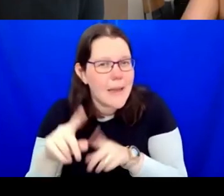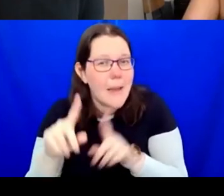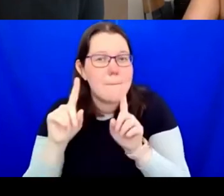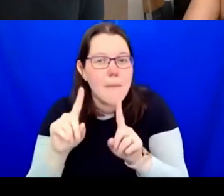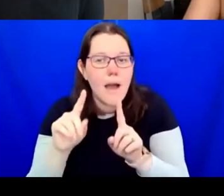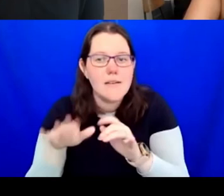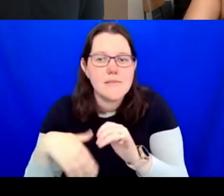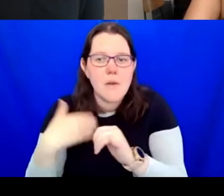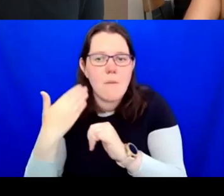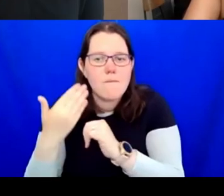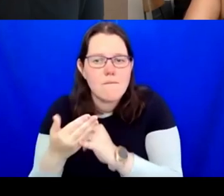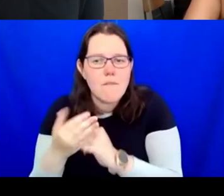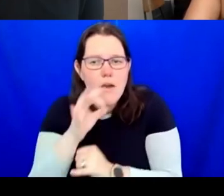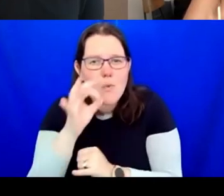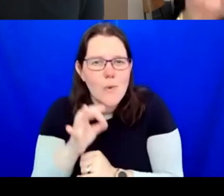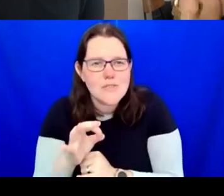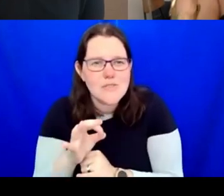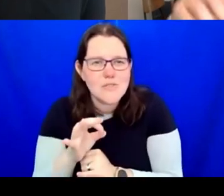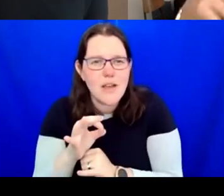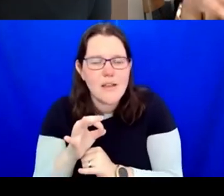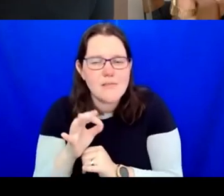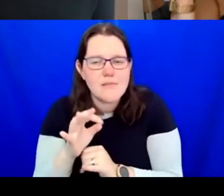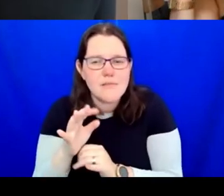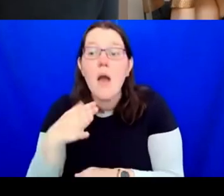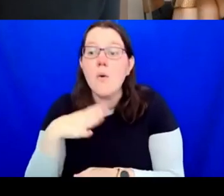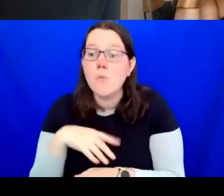I'm going to thanks so much for all of your insights. This is from Leanne O'Connor: